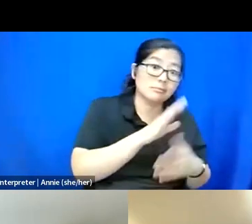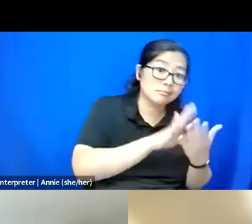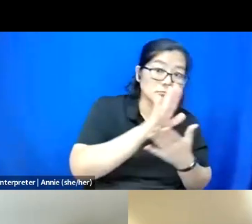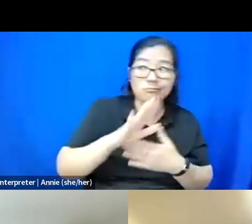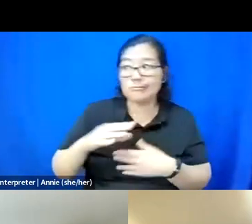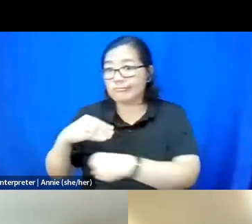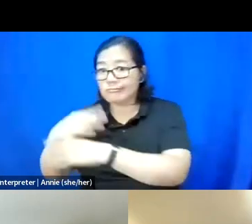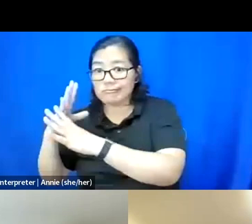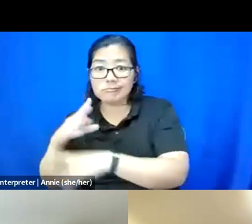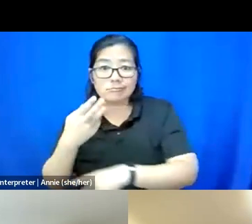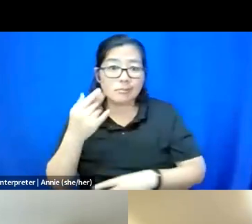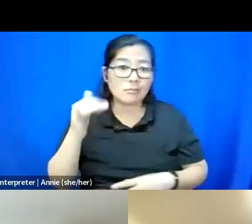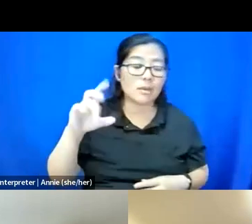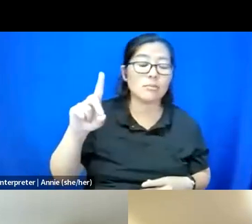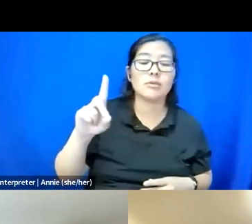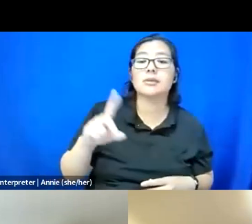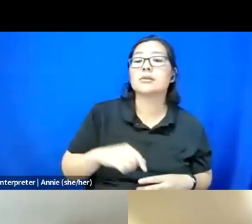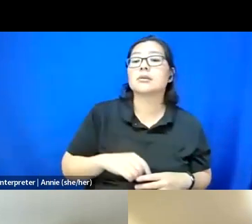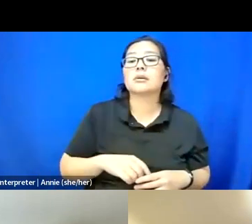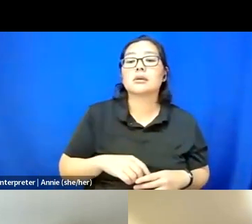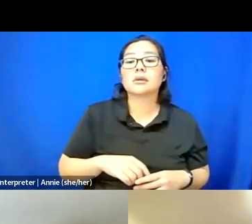you know, folks are not considering.